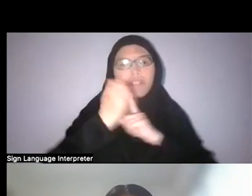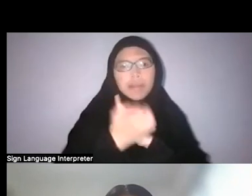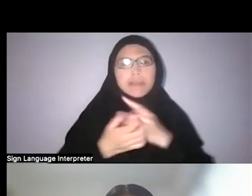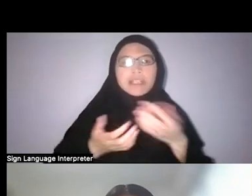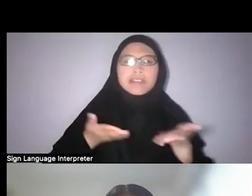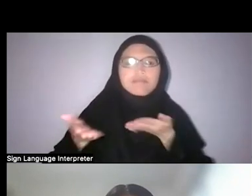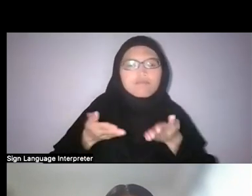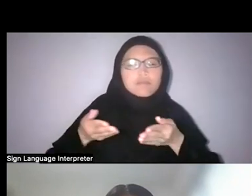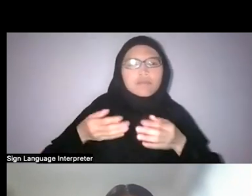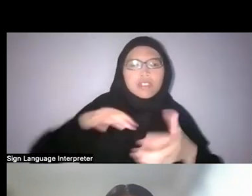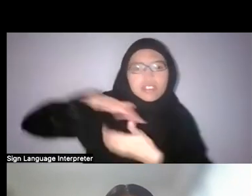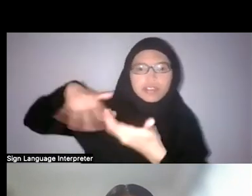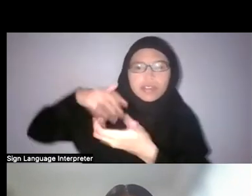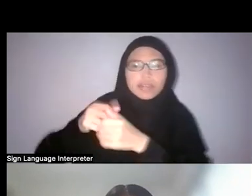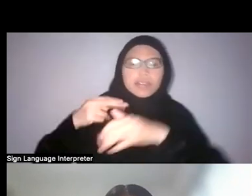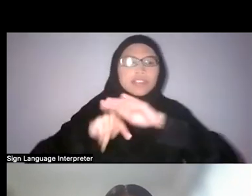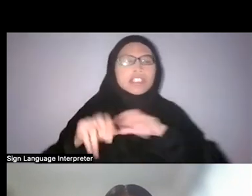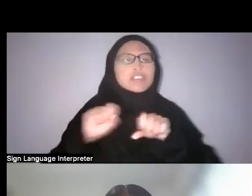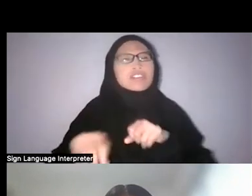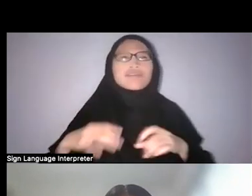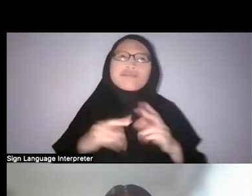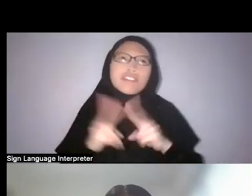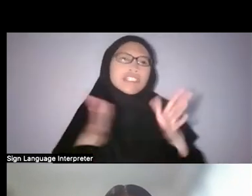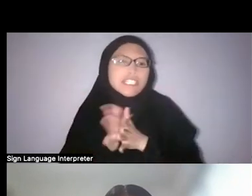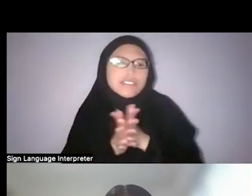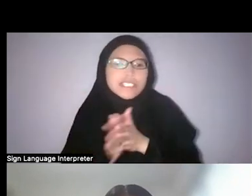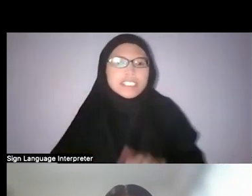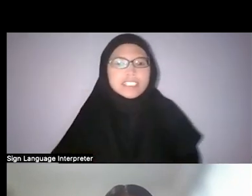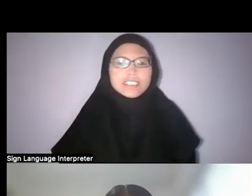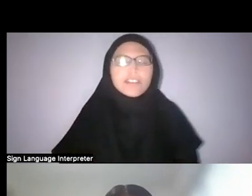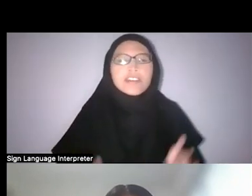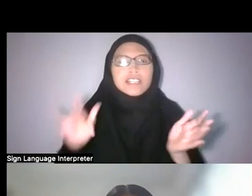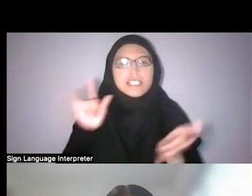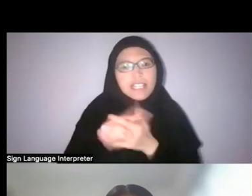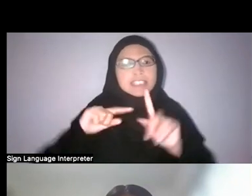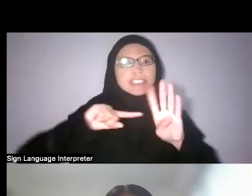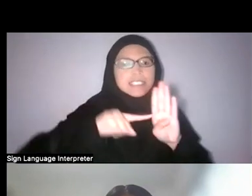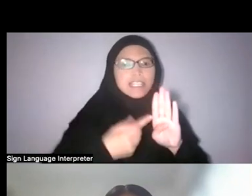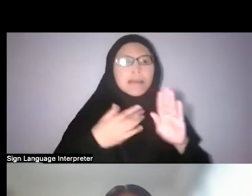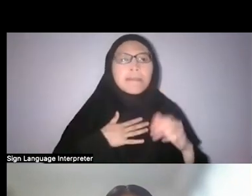And, yeah, I would say that sparked my interest in natural history.